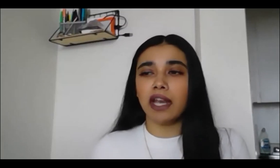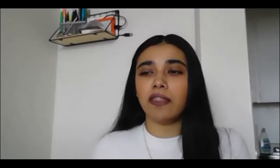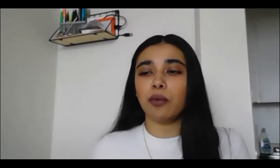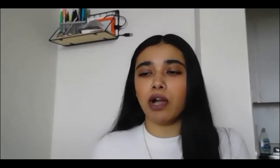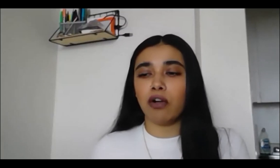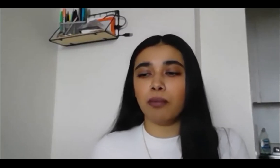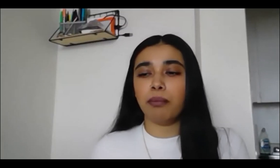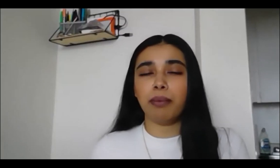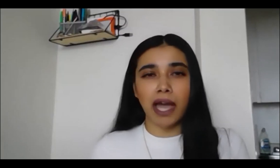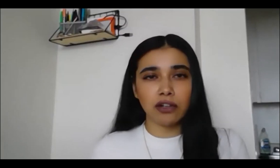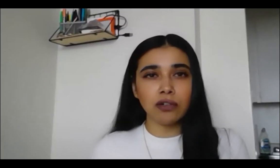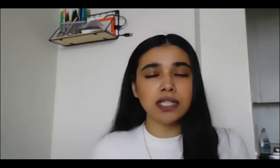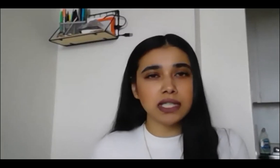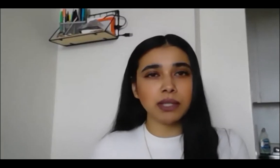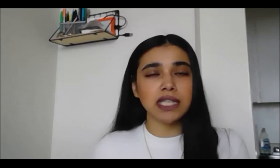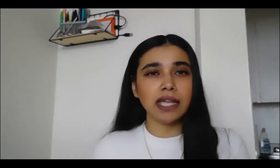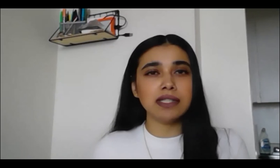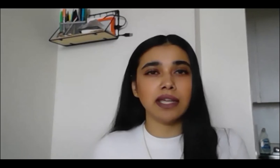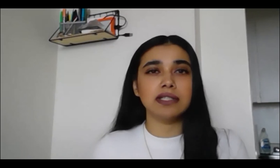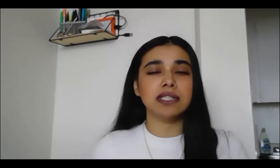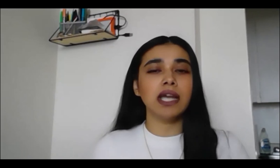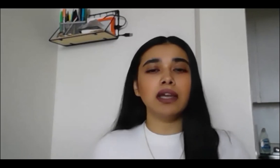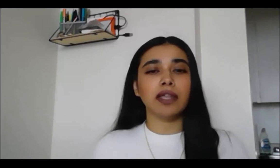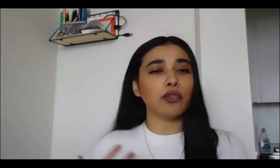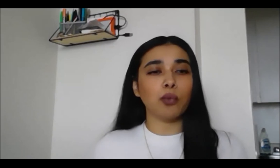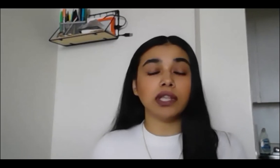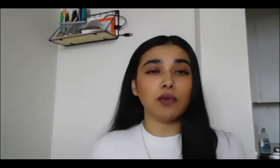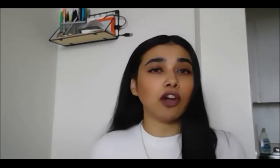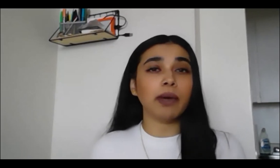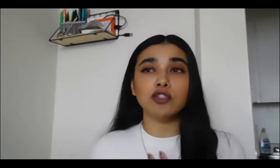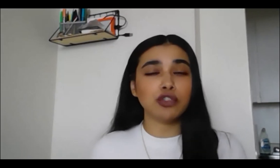that I think we all battle to some extent, like the work that you care about is so